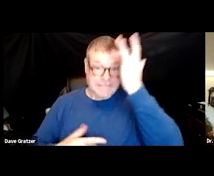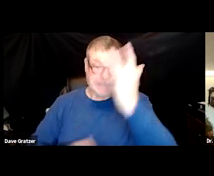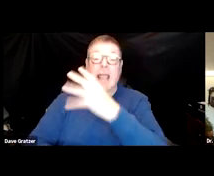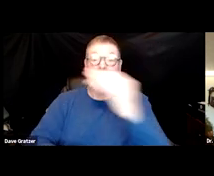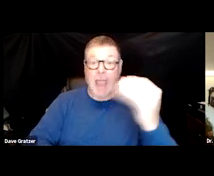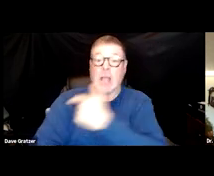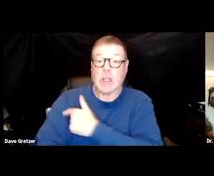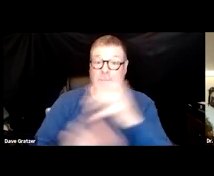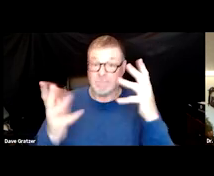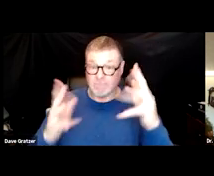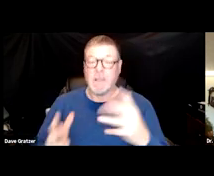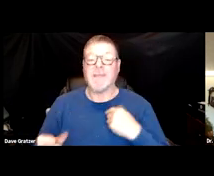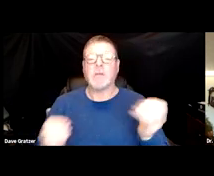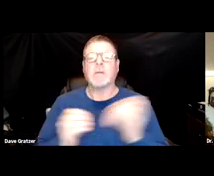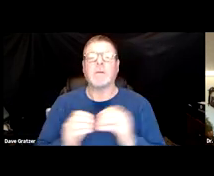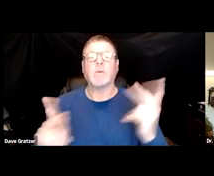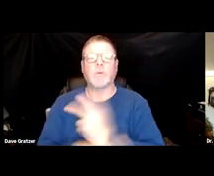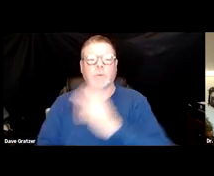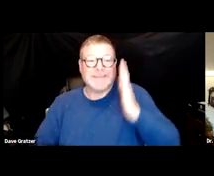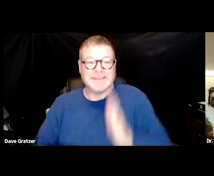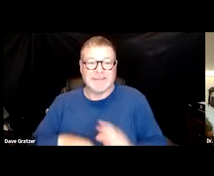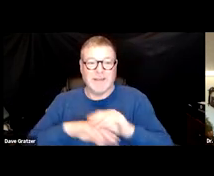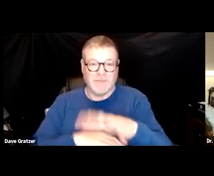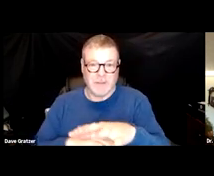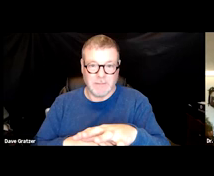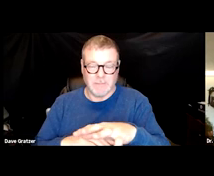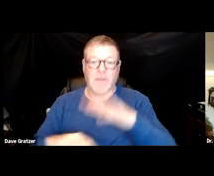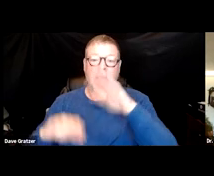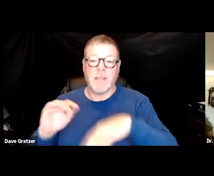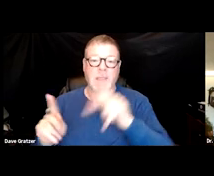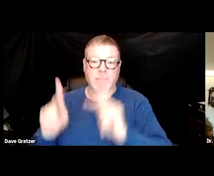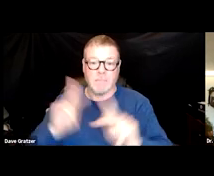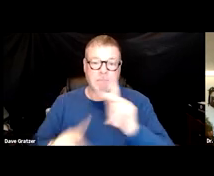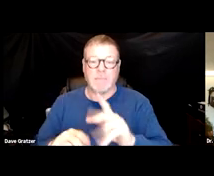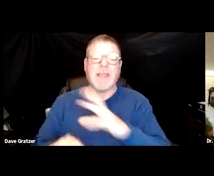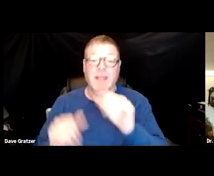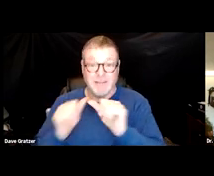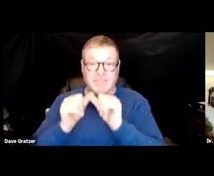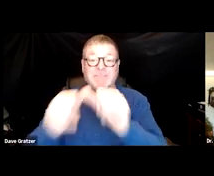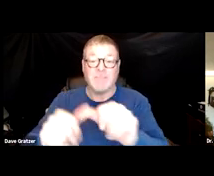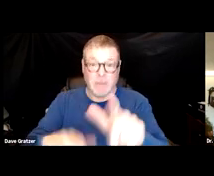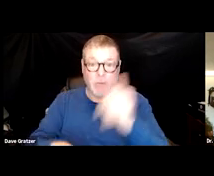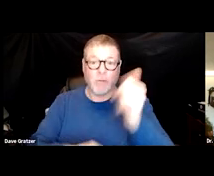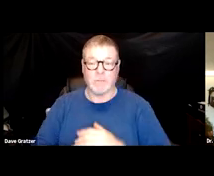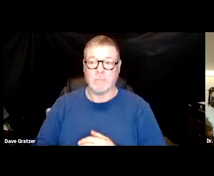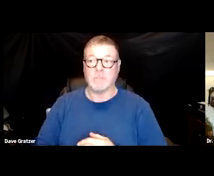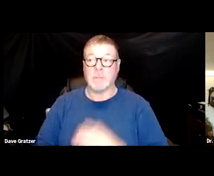typically had more side effects than the general population and they lasted longer. So I know from my own experience,